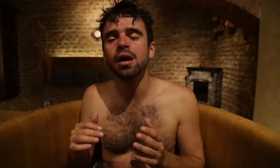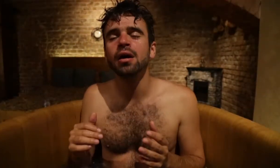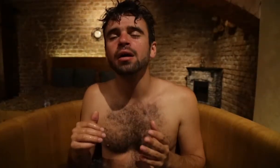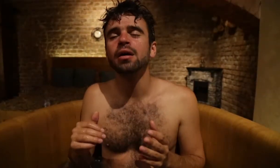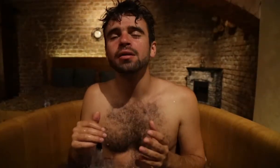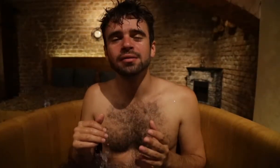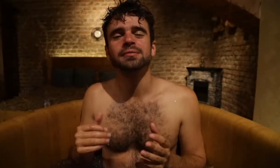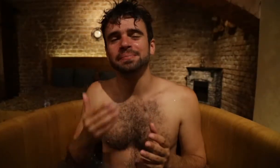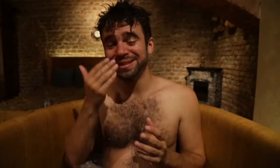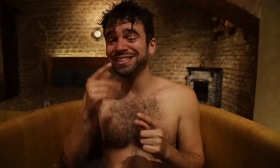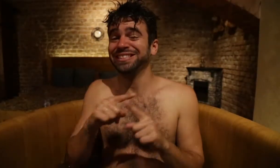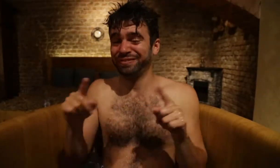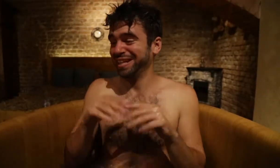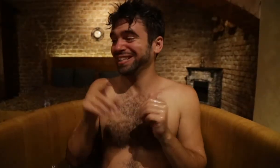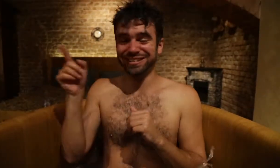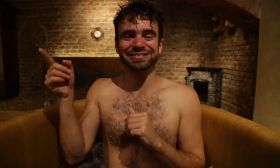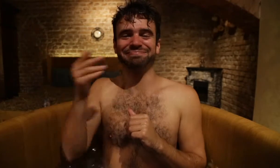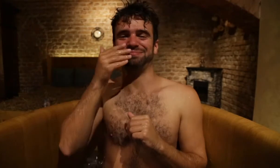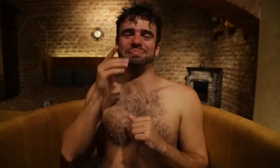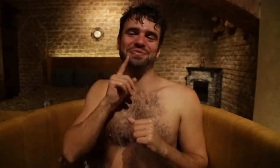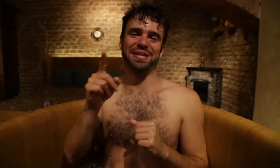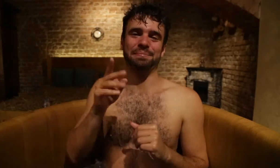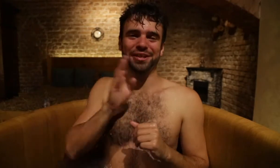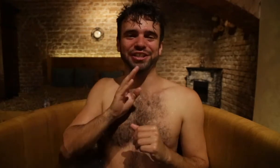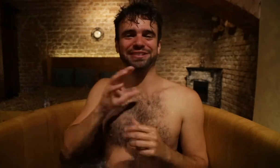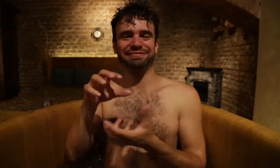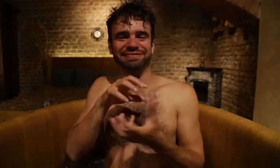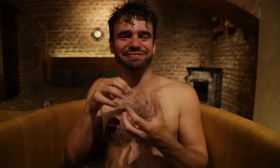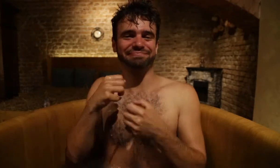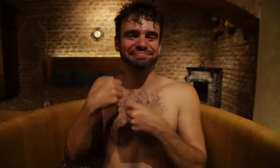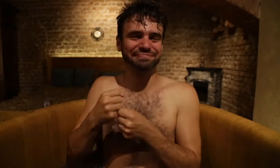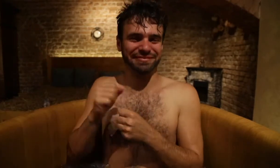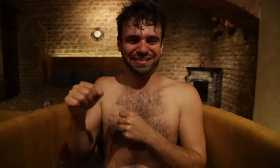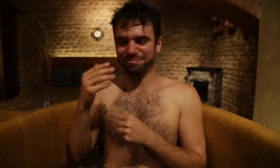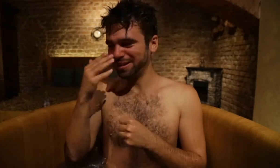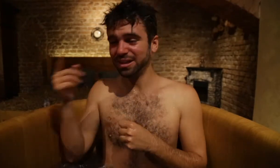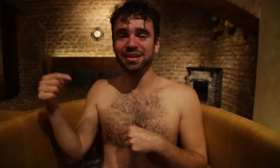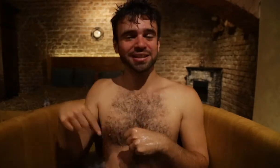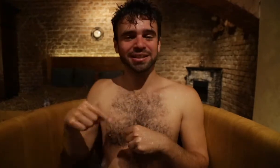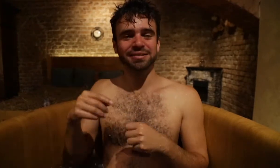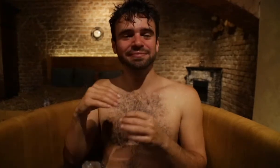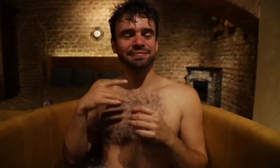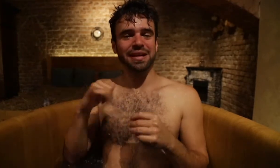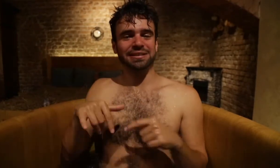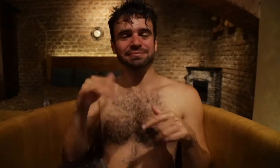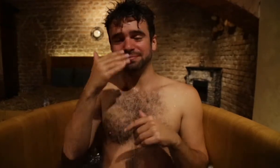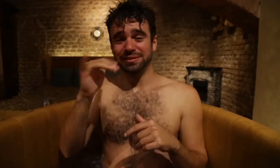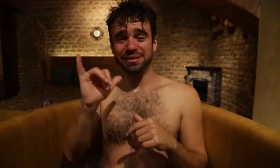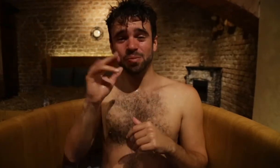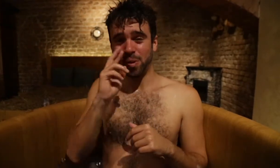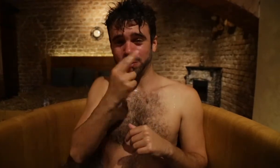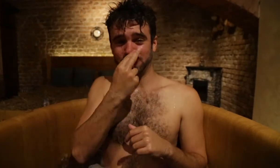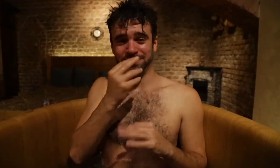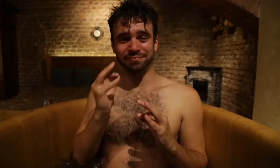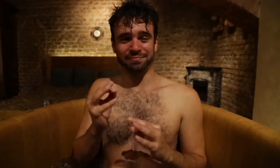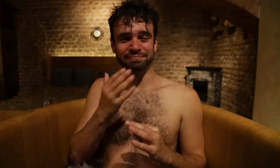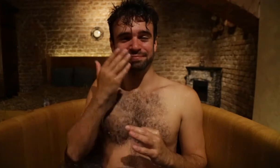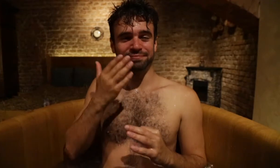This smells way different than beer spa. In the beer spa, it definitely smells like a real beer. While the wine spa smells like a rose.